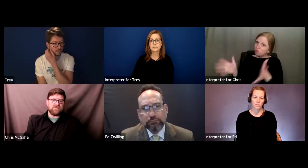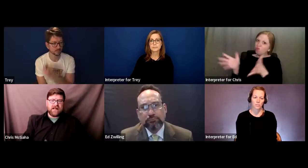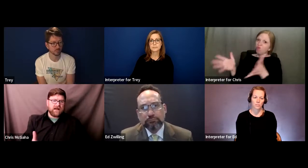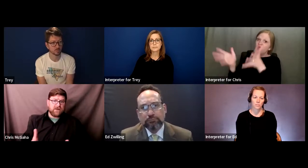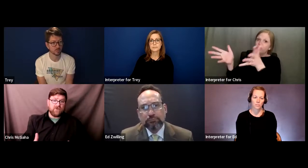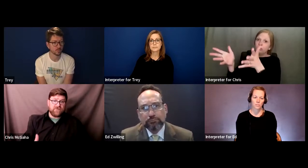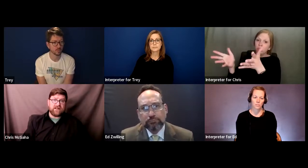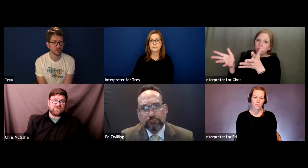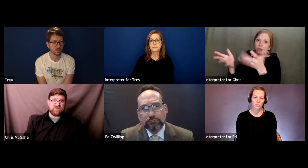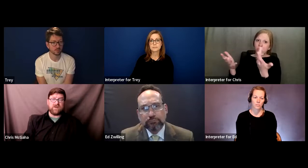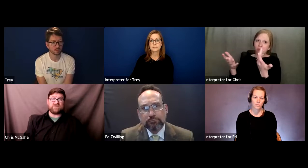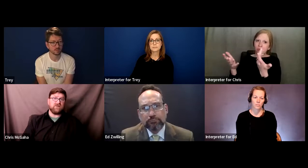interpreters, but I don't know if that answers the question.